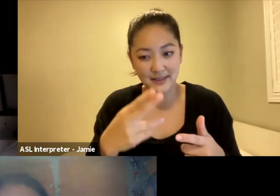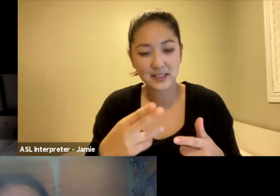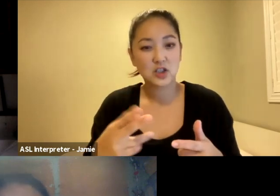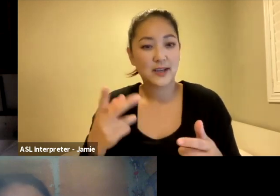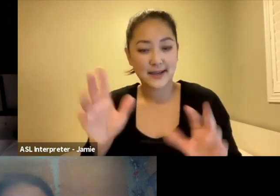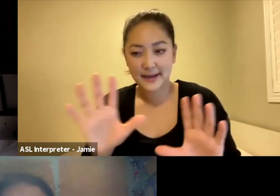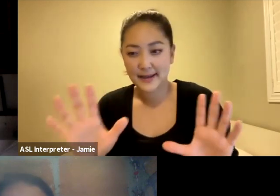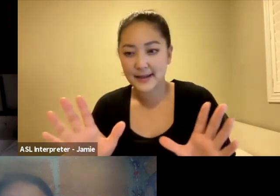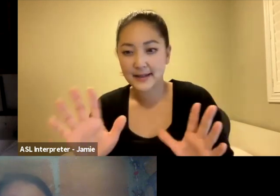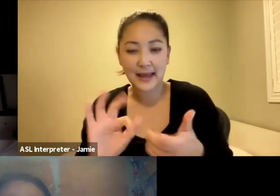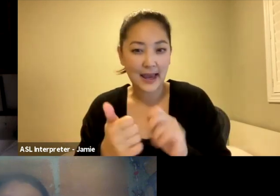I think my own